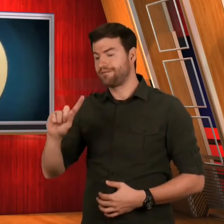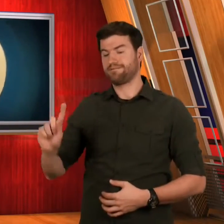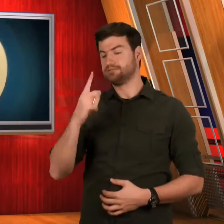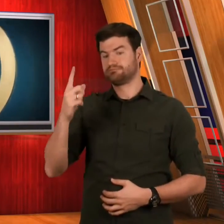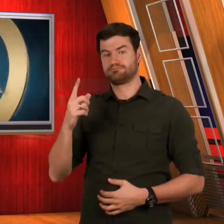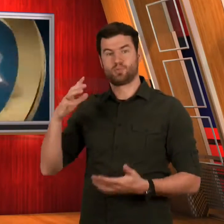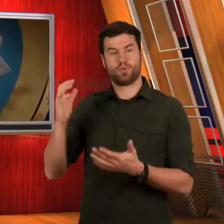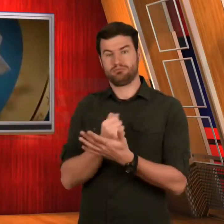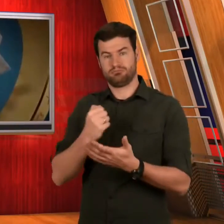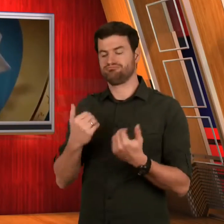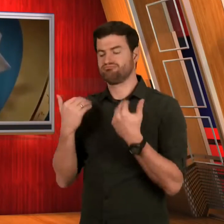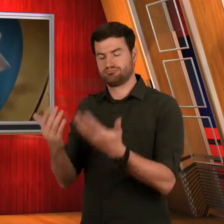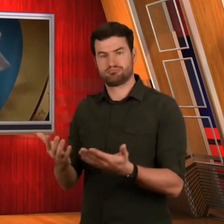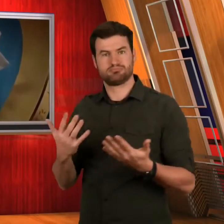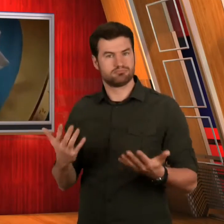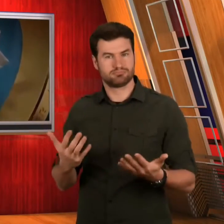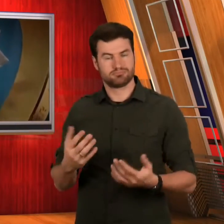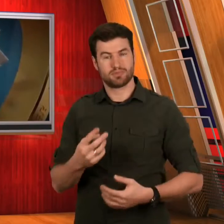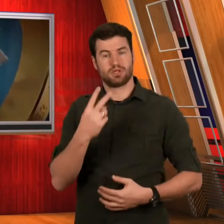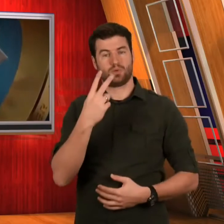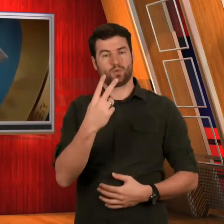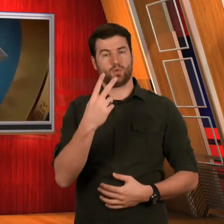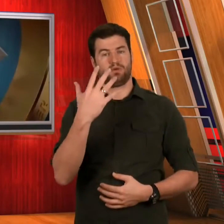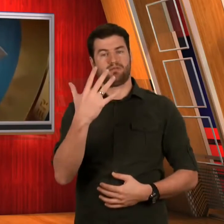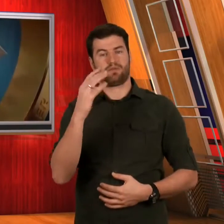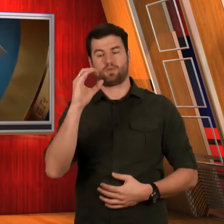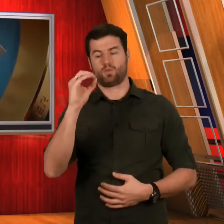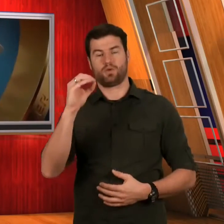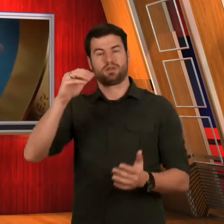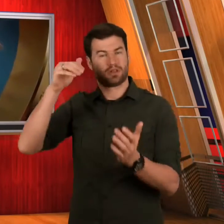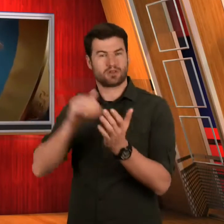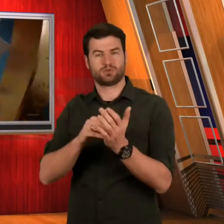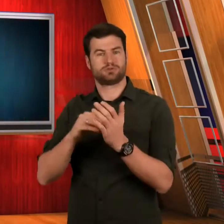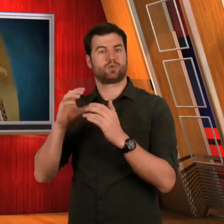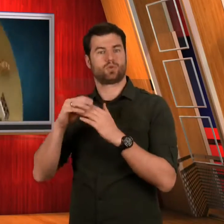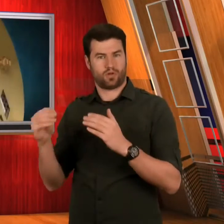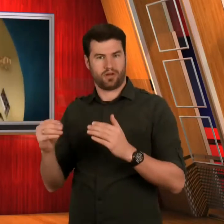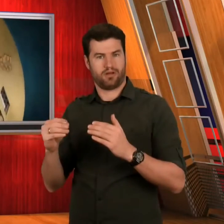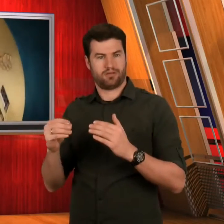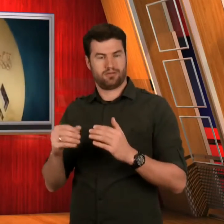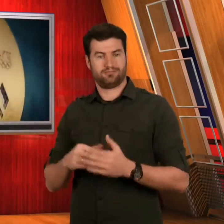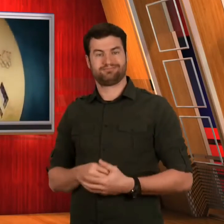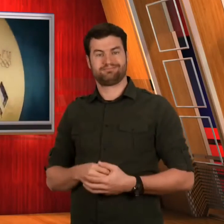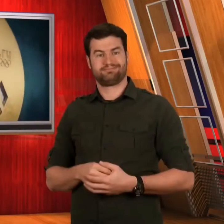promised to award $250,000 USD